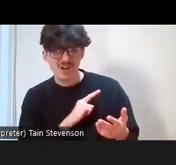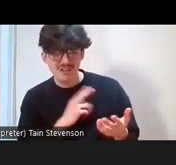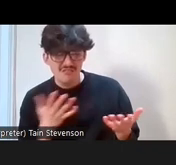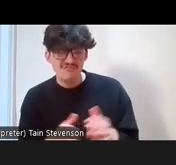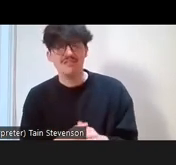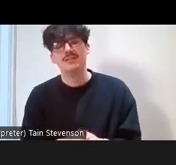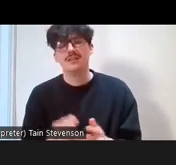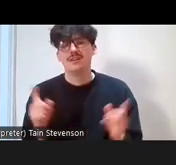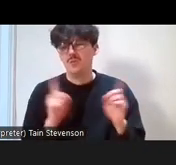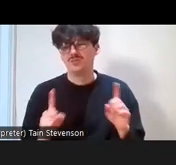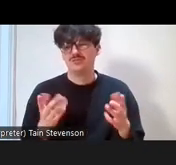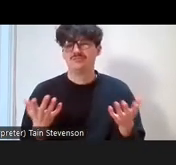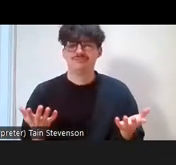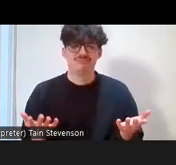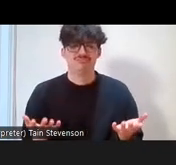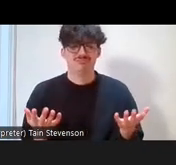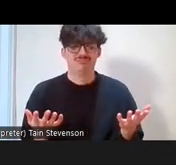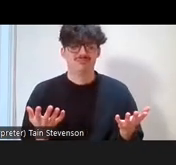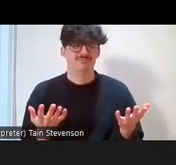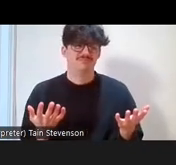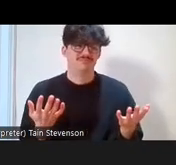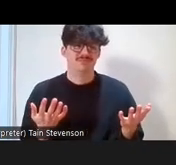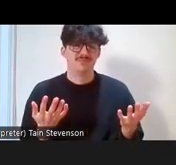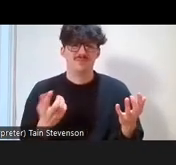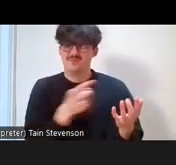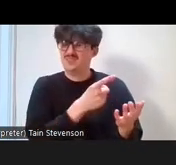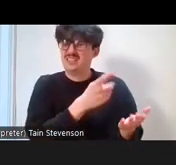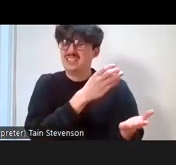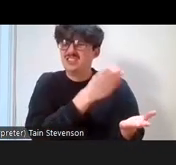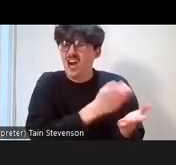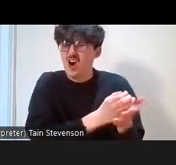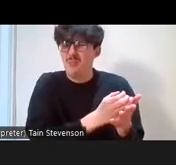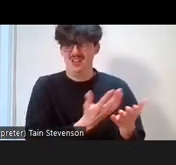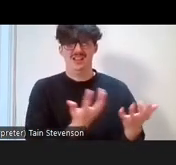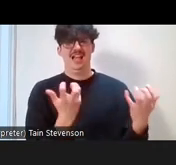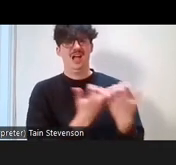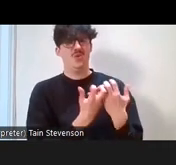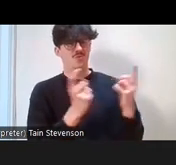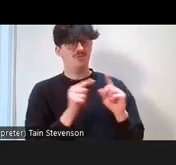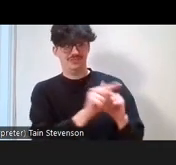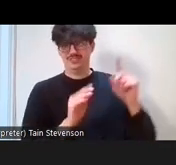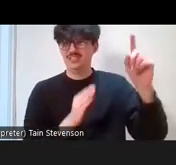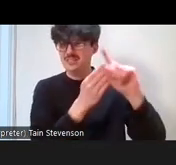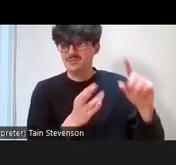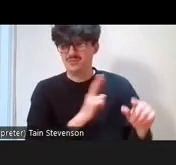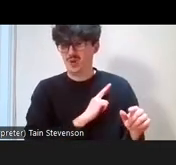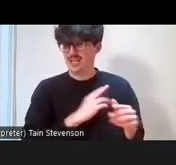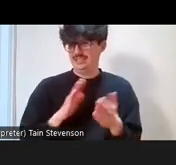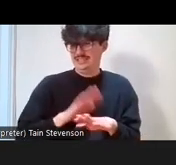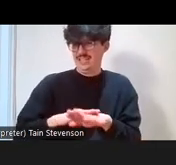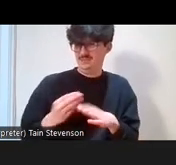‘what's the charitable goal?', ‘why am I giving my time for free to something